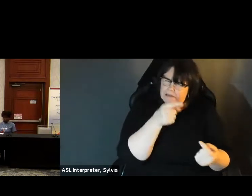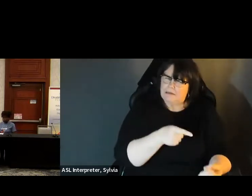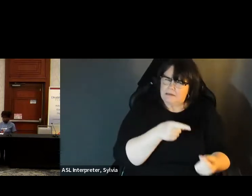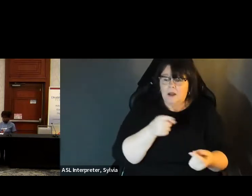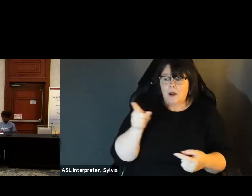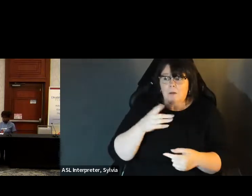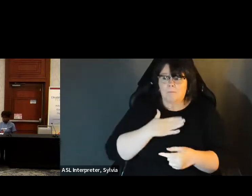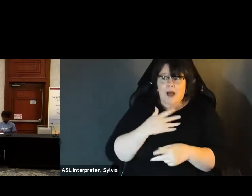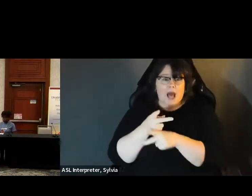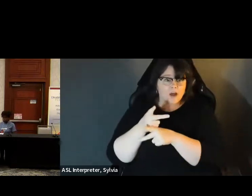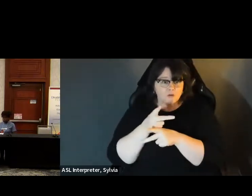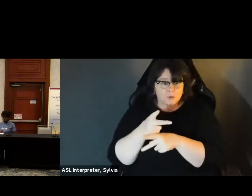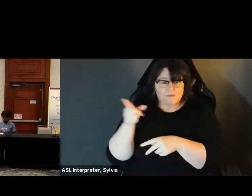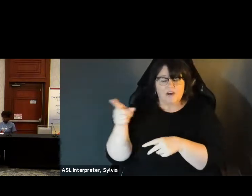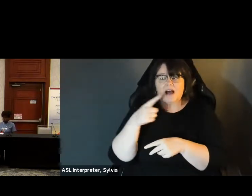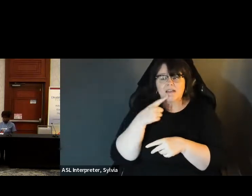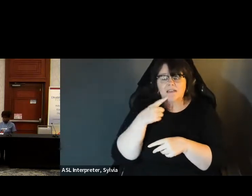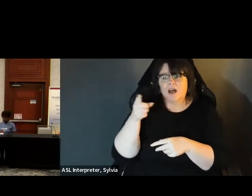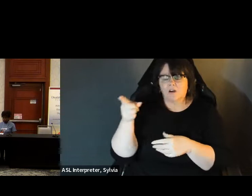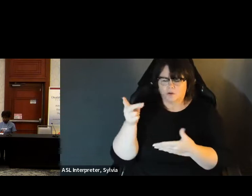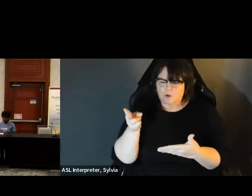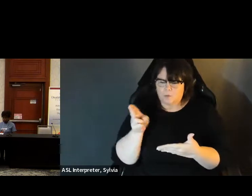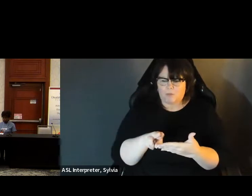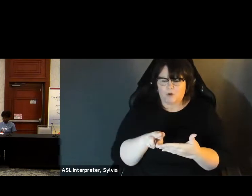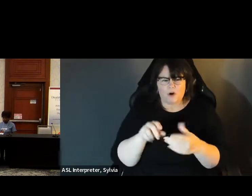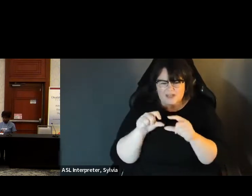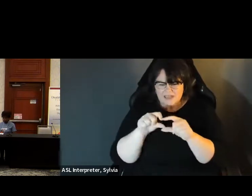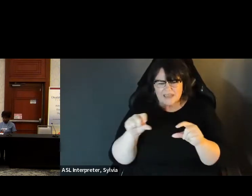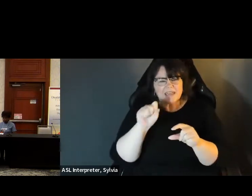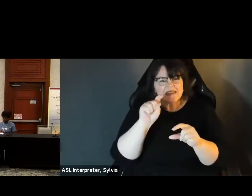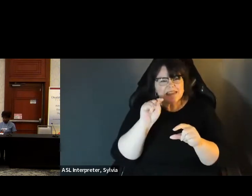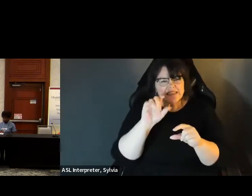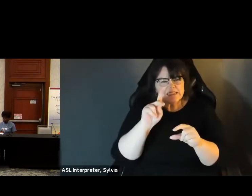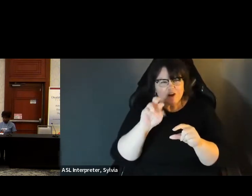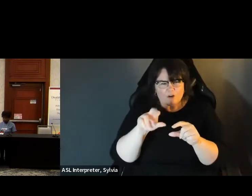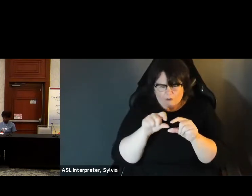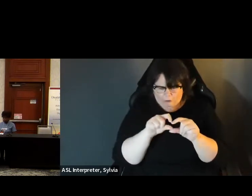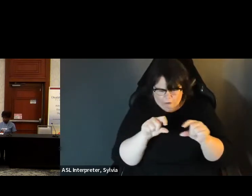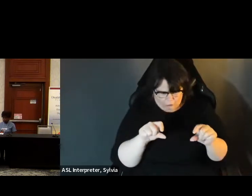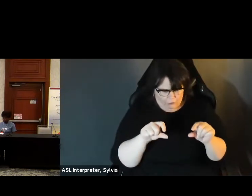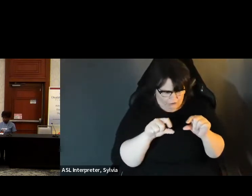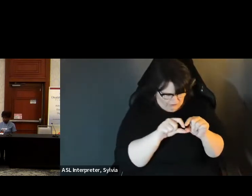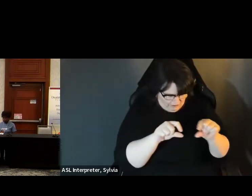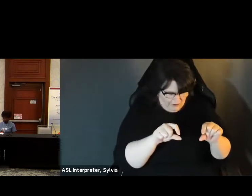She put a sticker to the left of where you need to sign your name, so that that helps out quite a bit.